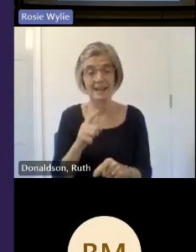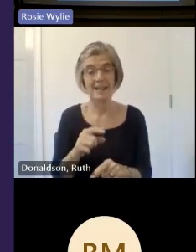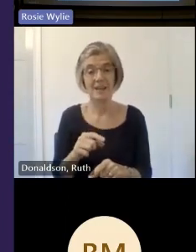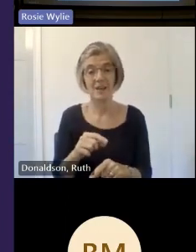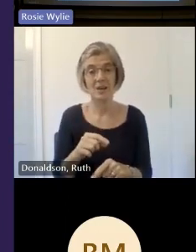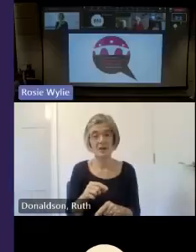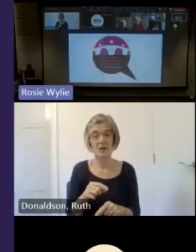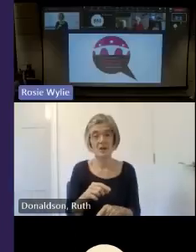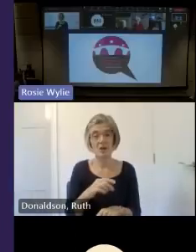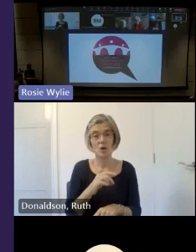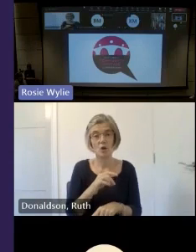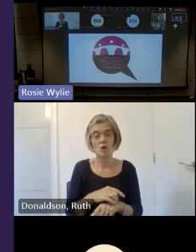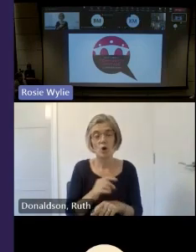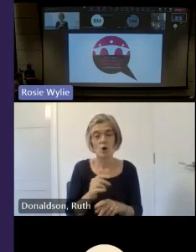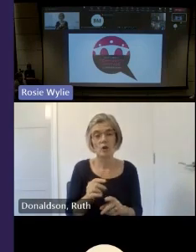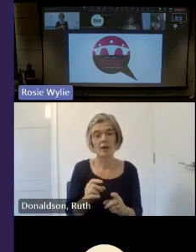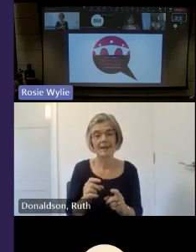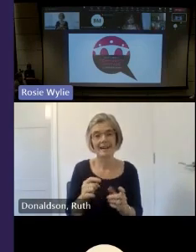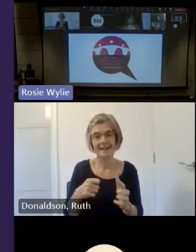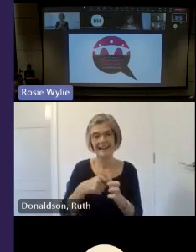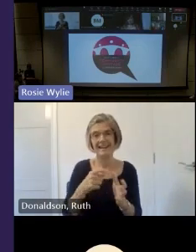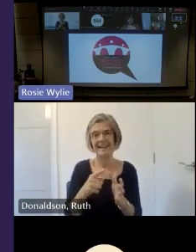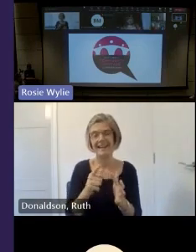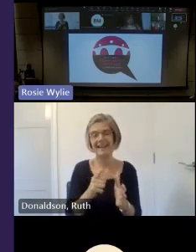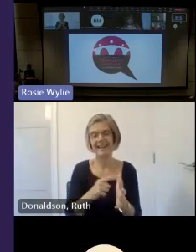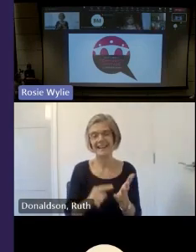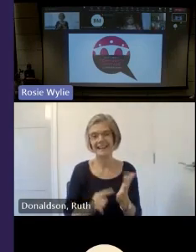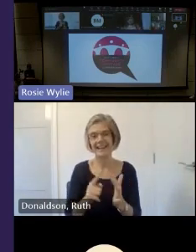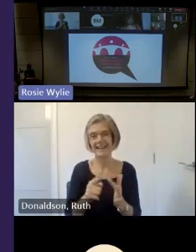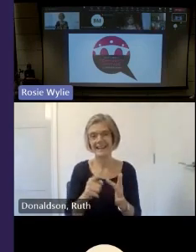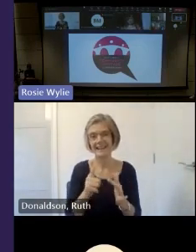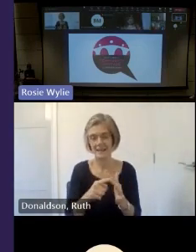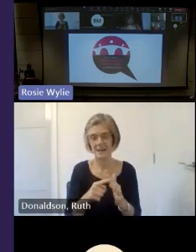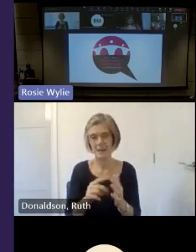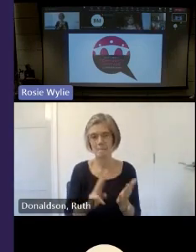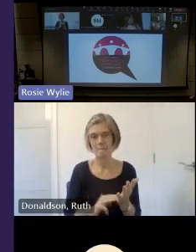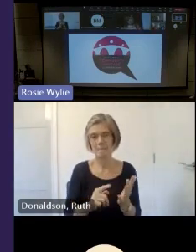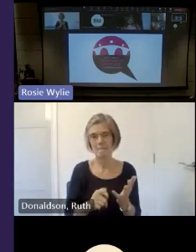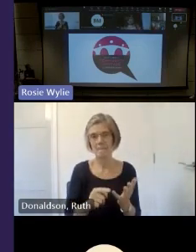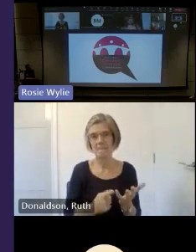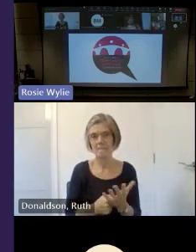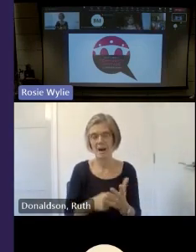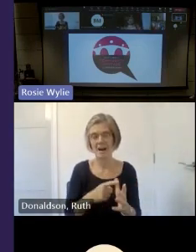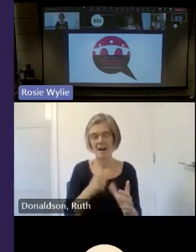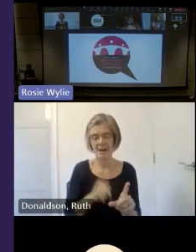officer on the coast project she works for uhi North West and herdes on a range of projects